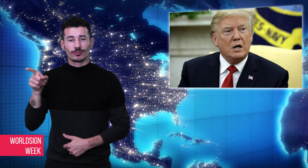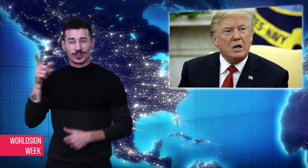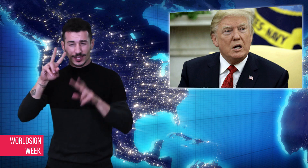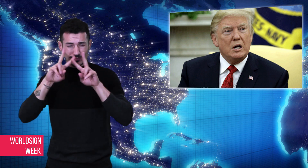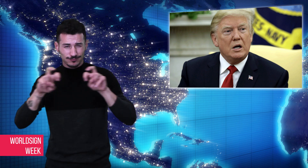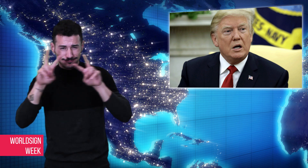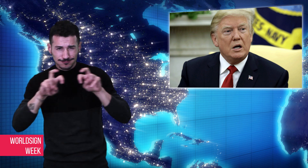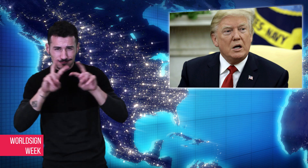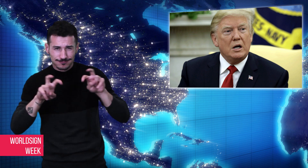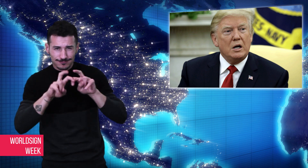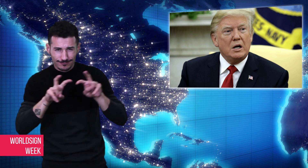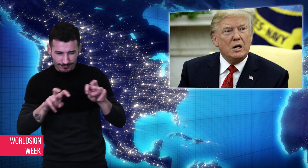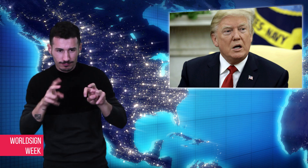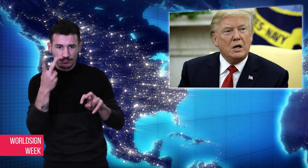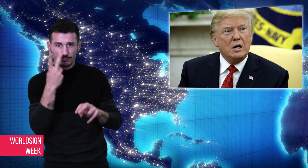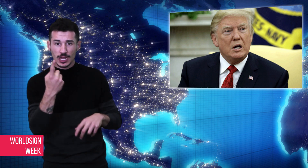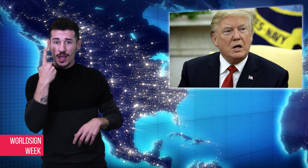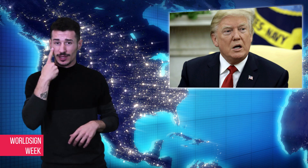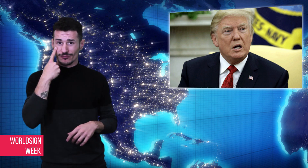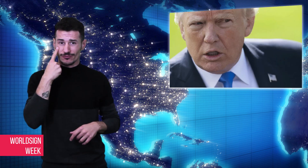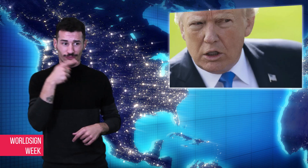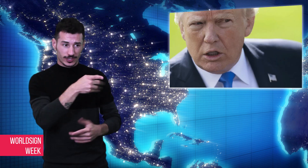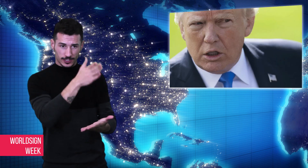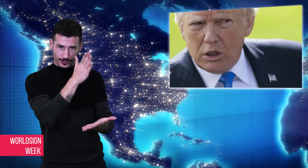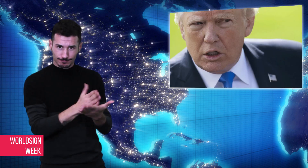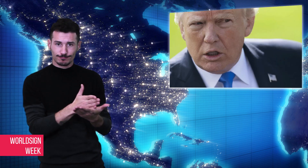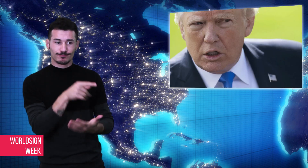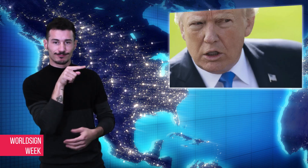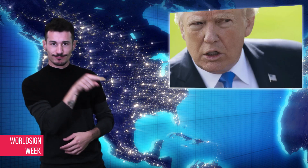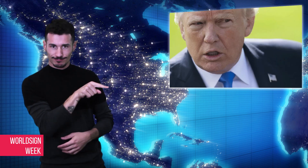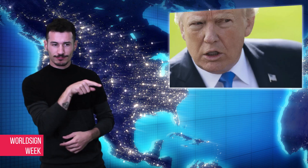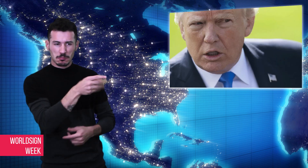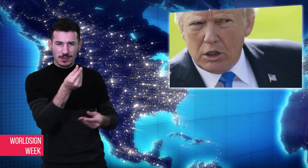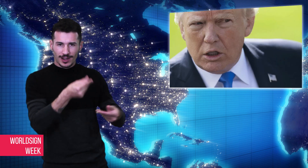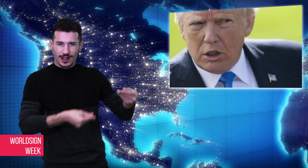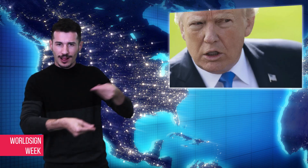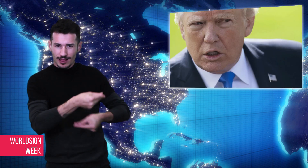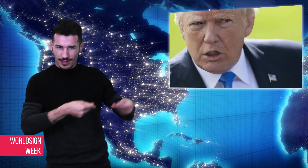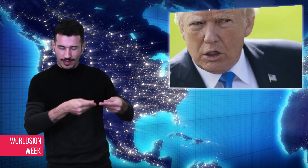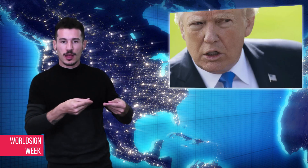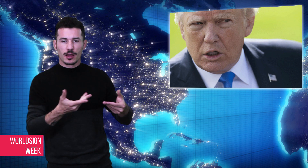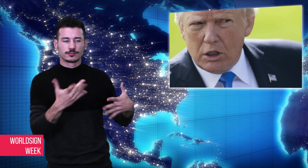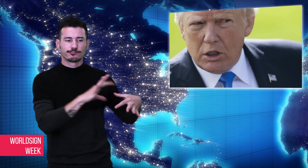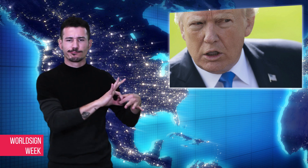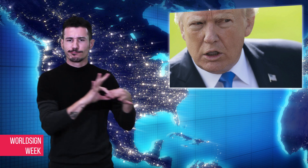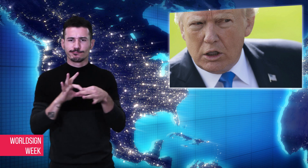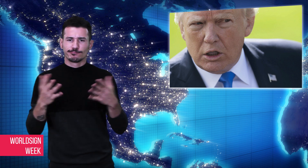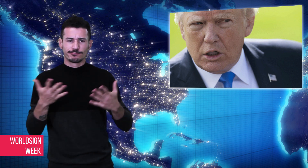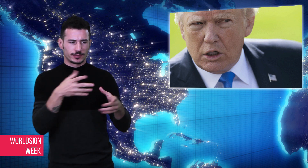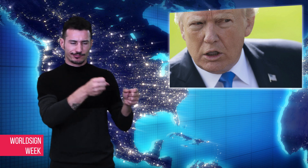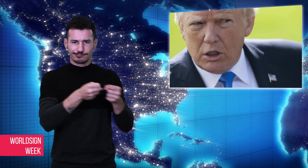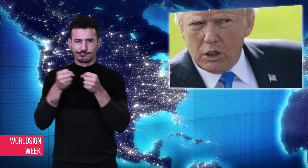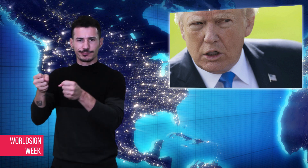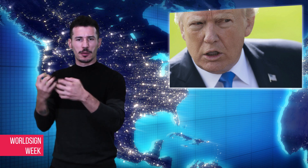conspiracy and making false statements. If found guilty, money laundering is a